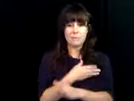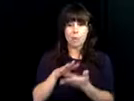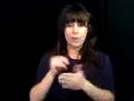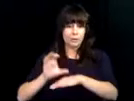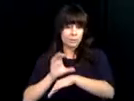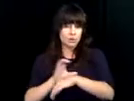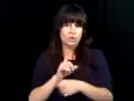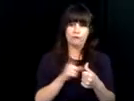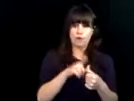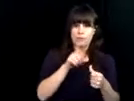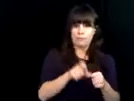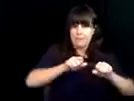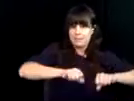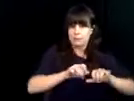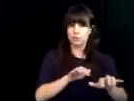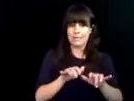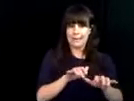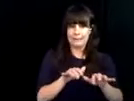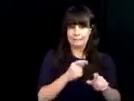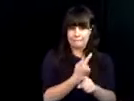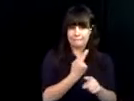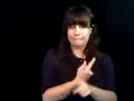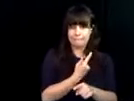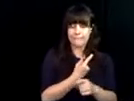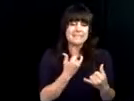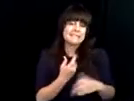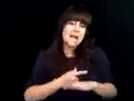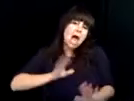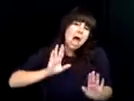other technology appeared. We were off and running.